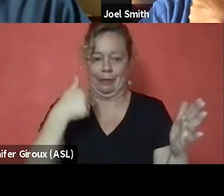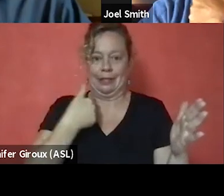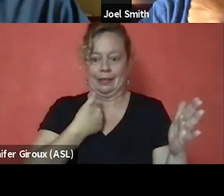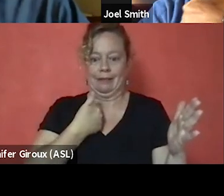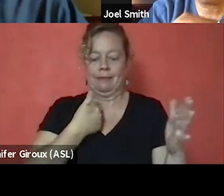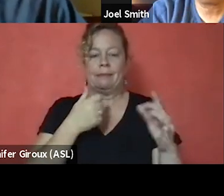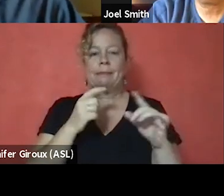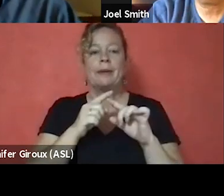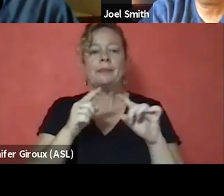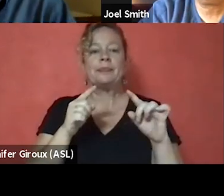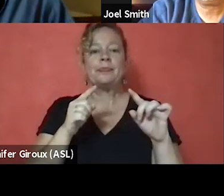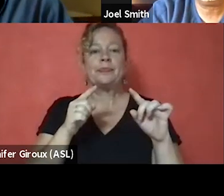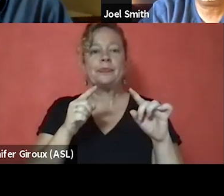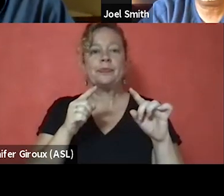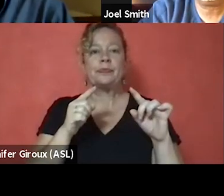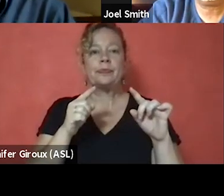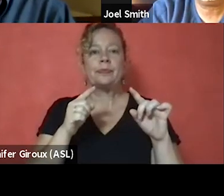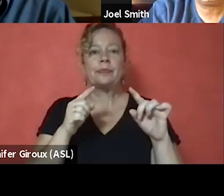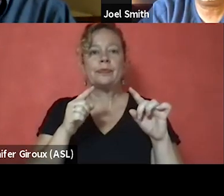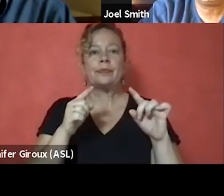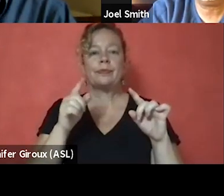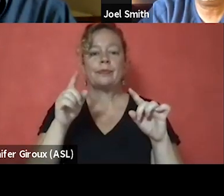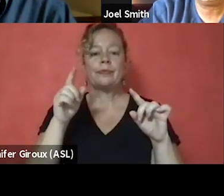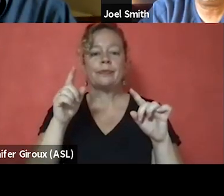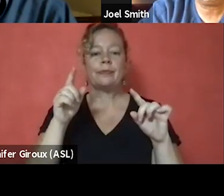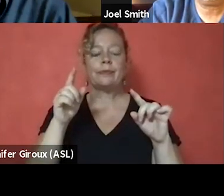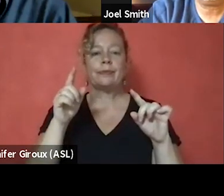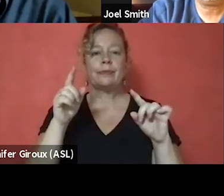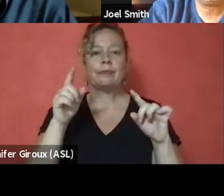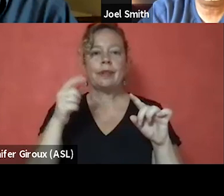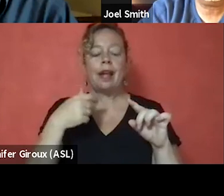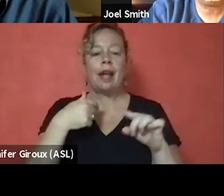I had to overcome this horrible shame and guilt